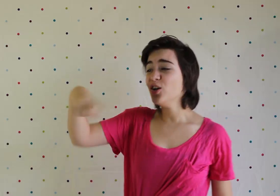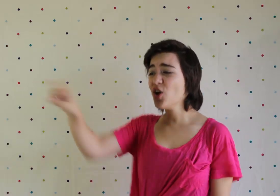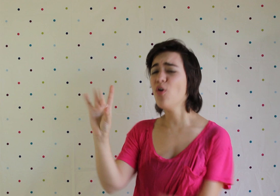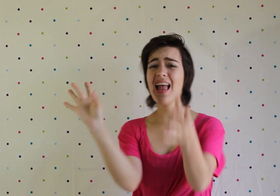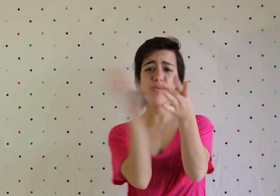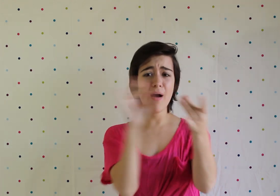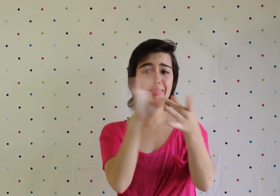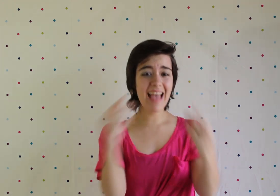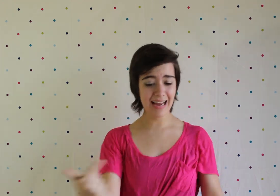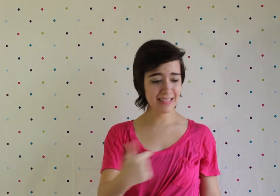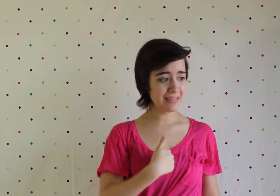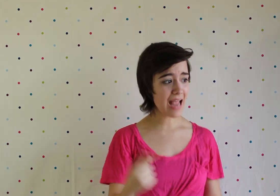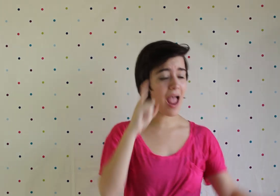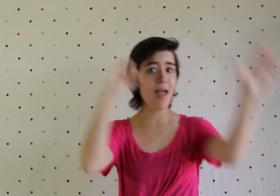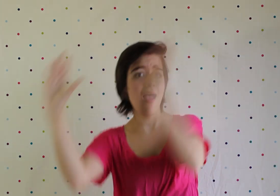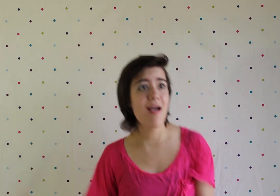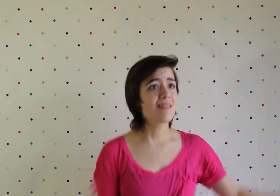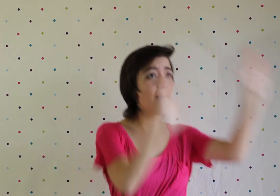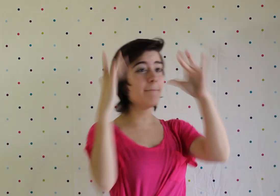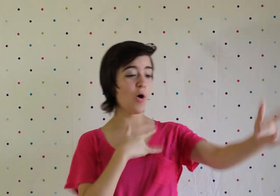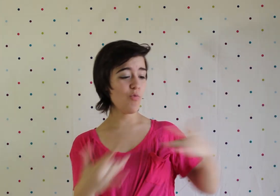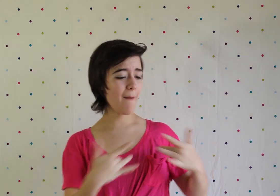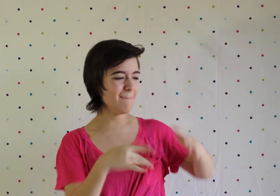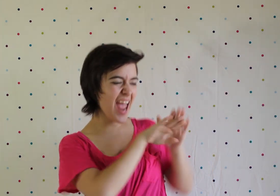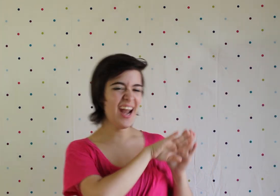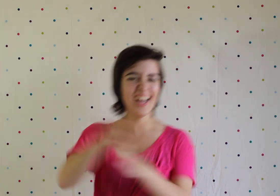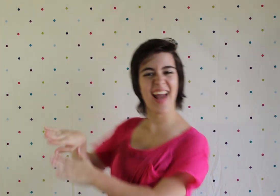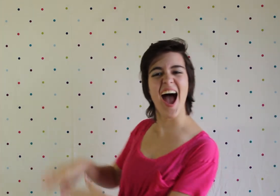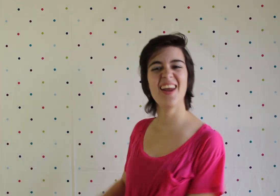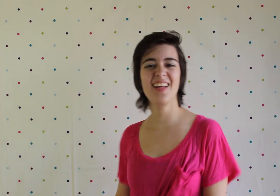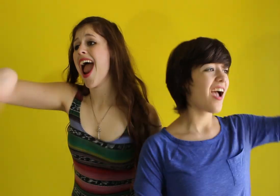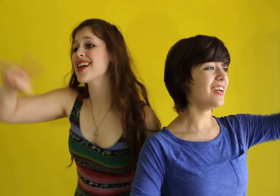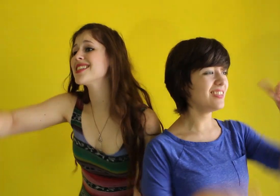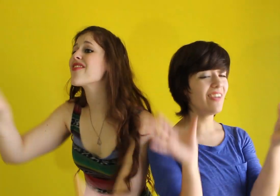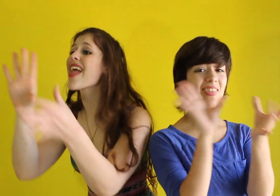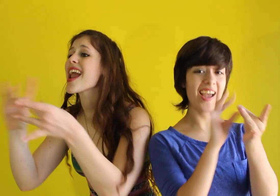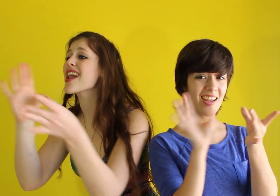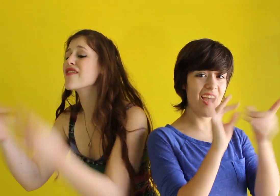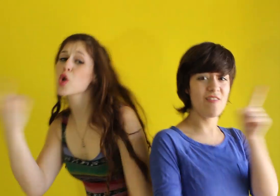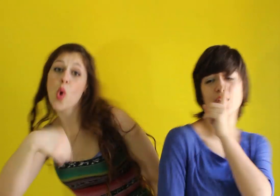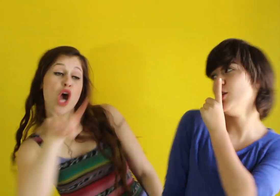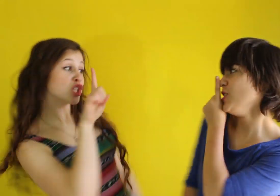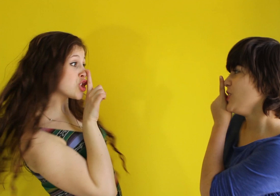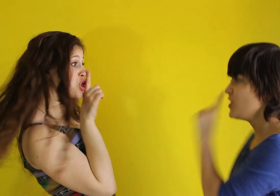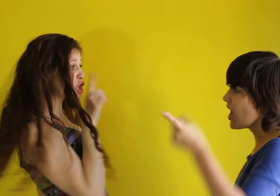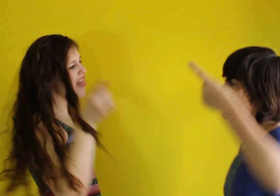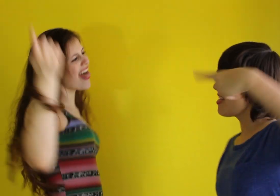Don't let what they say keep you up at night and if they give you shhhh...